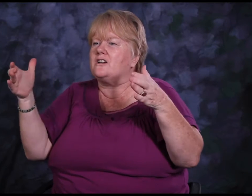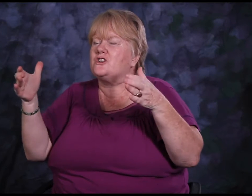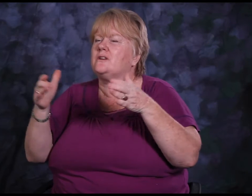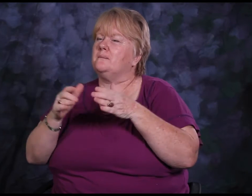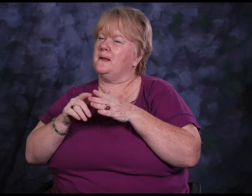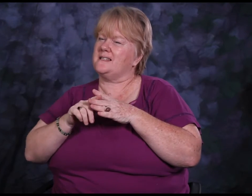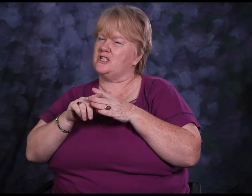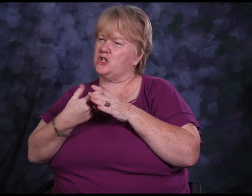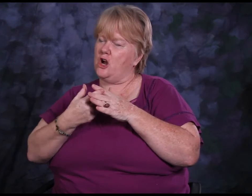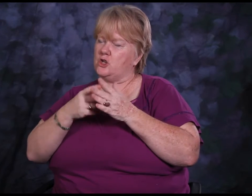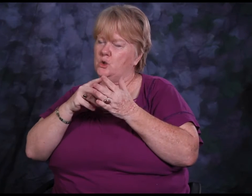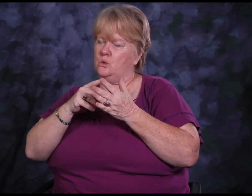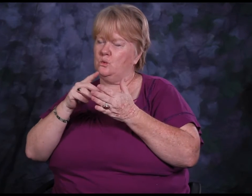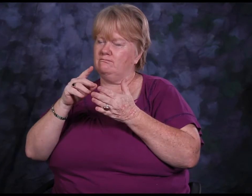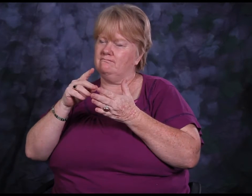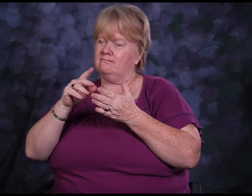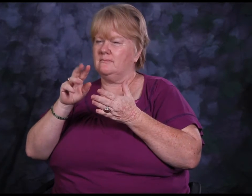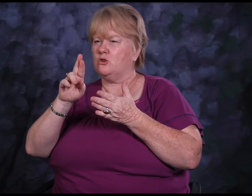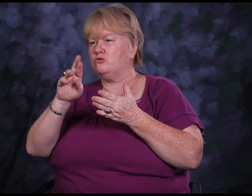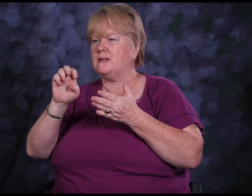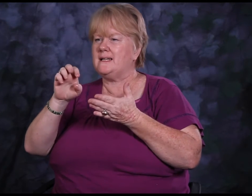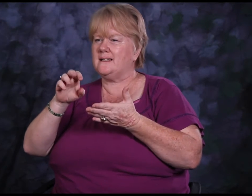So I tried to rediscover myself.